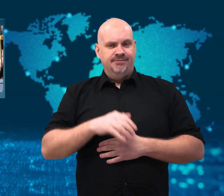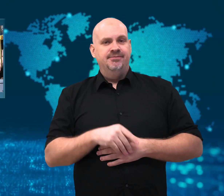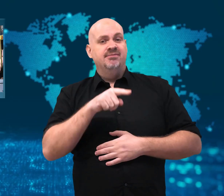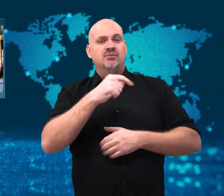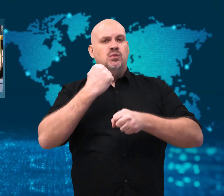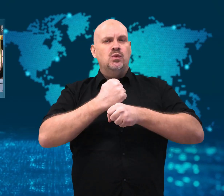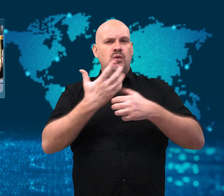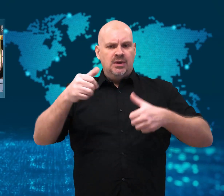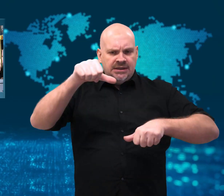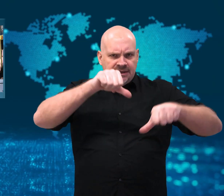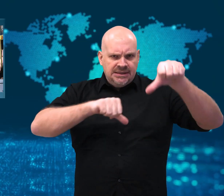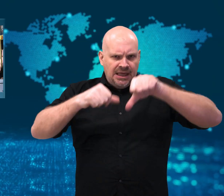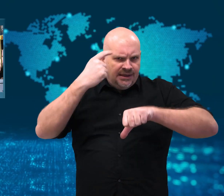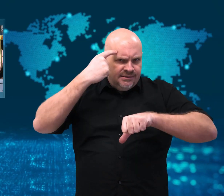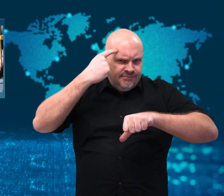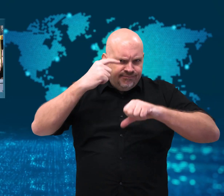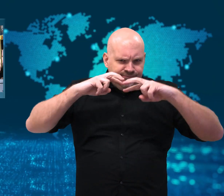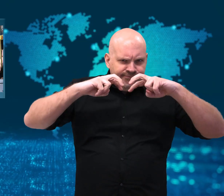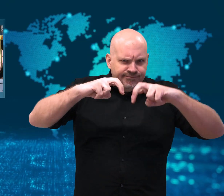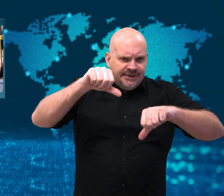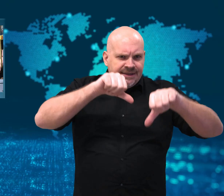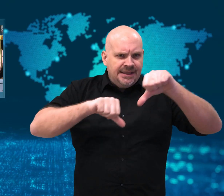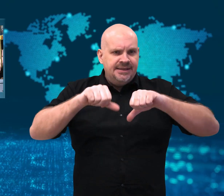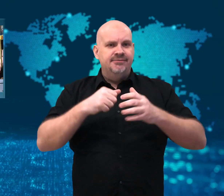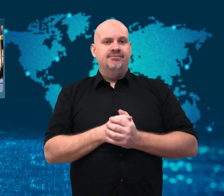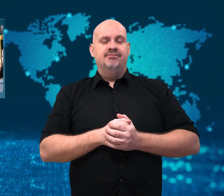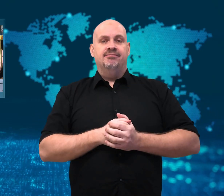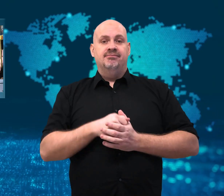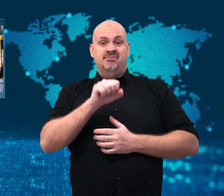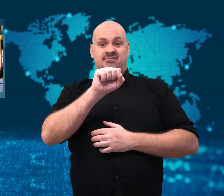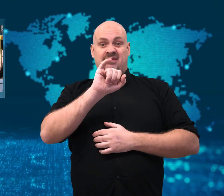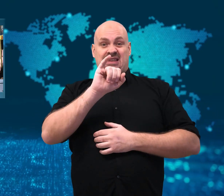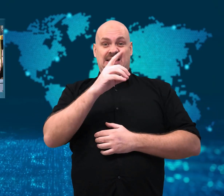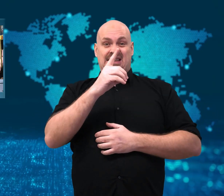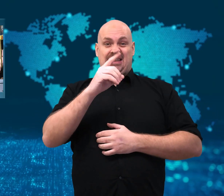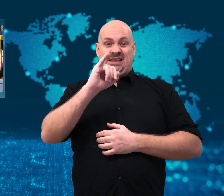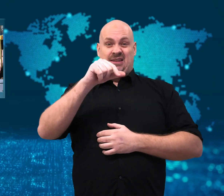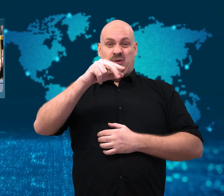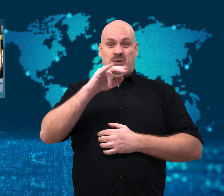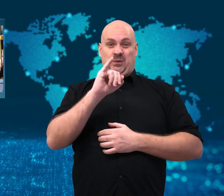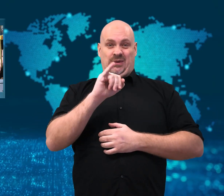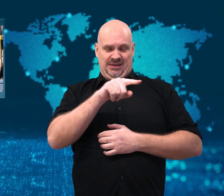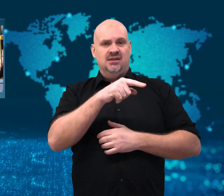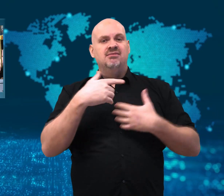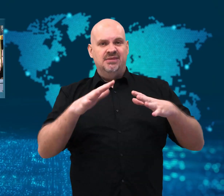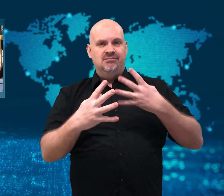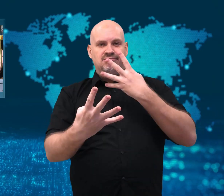Siddiqui has been serving in a federal prison in